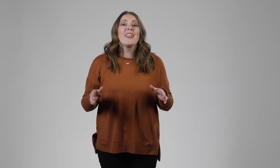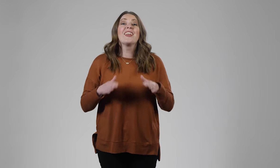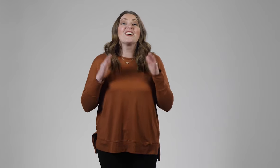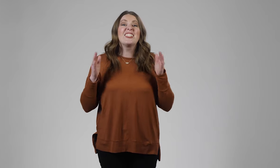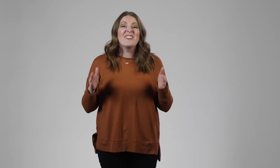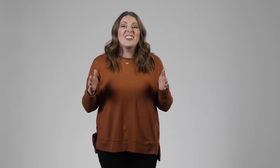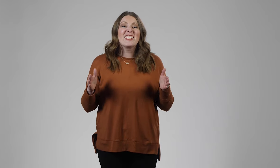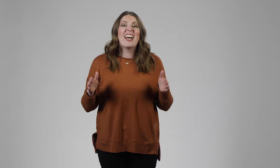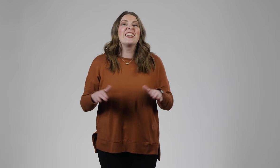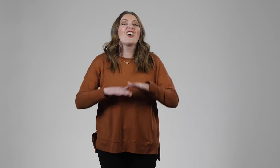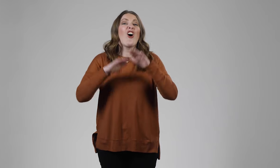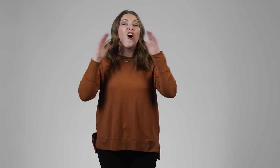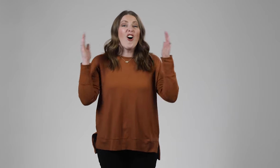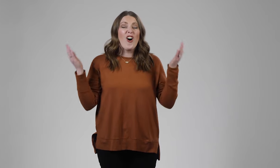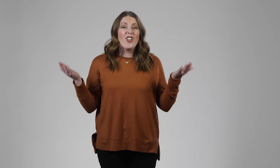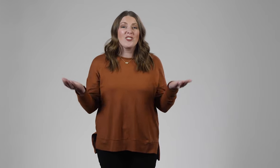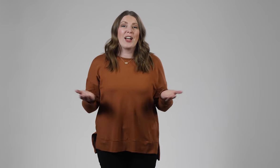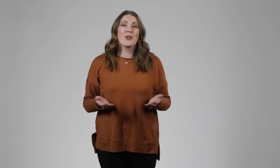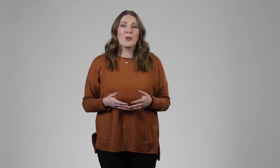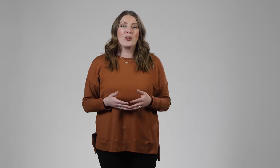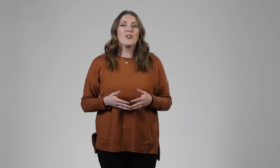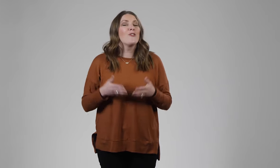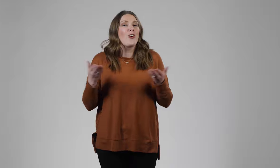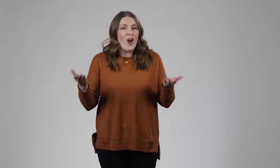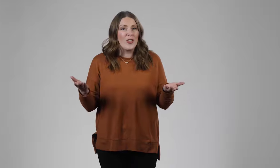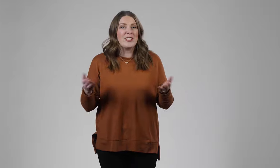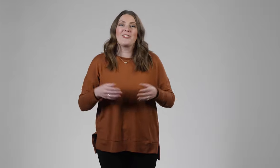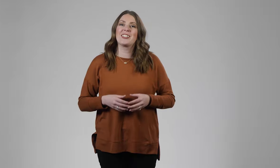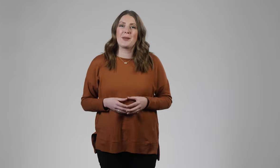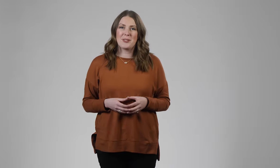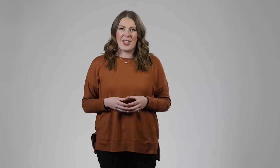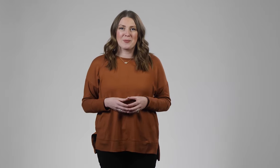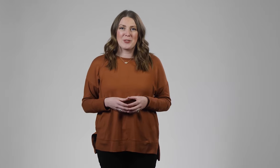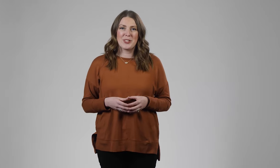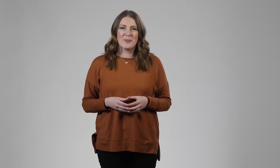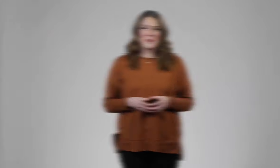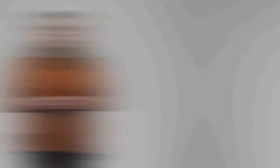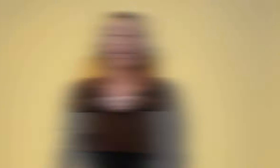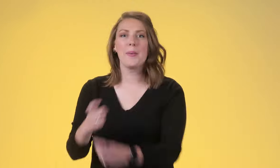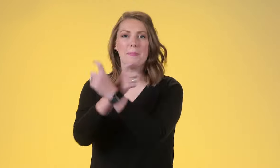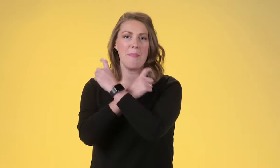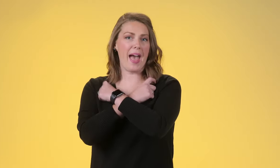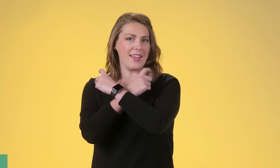there are different signs all around the world for all the different types of animals. 'Bat,